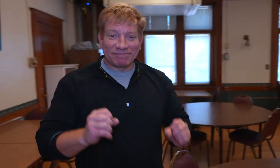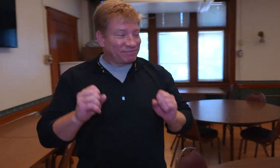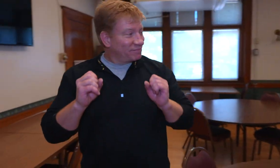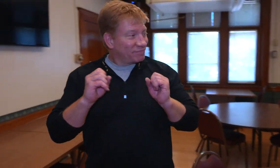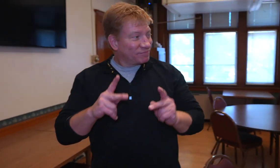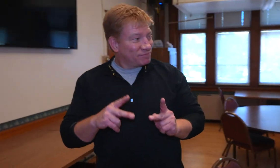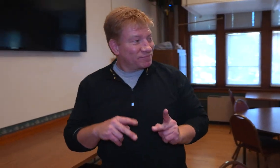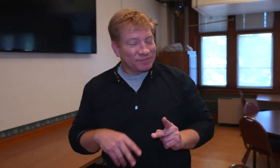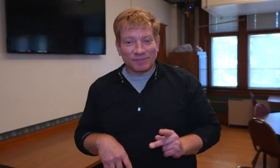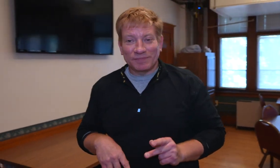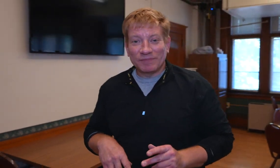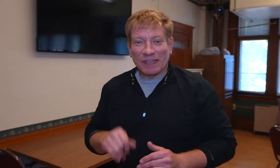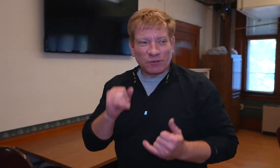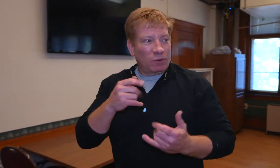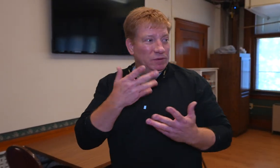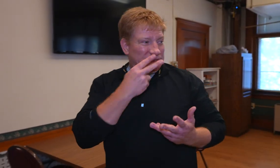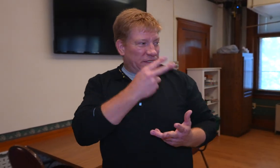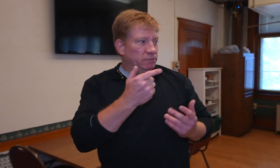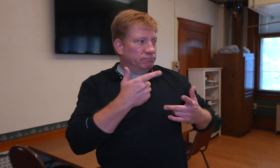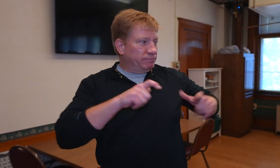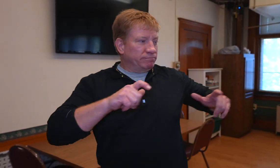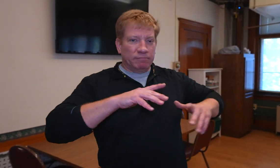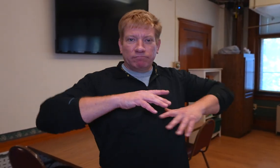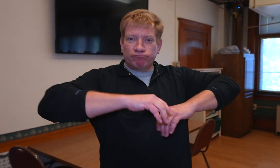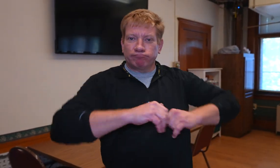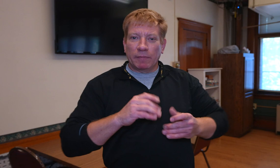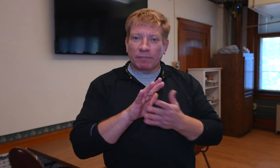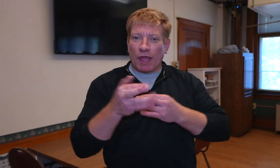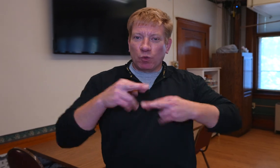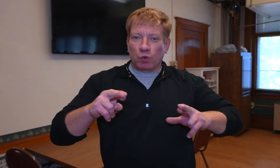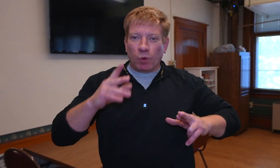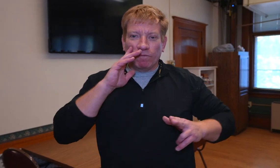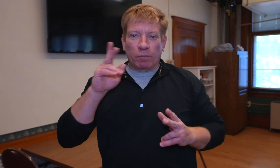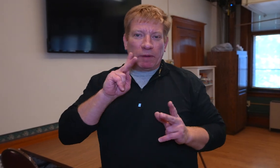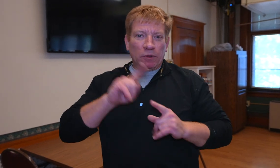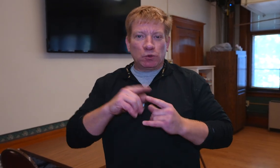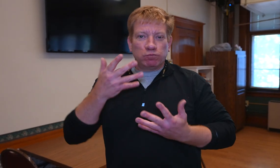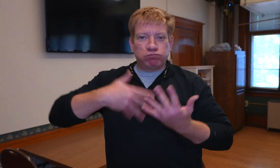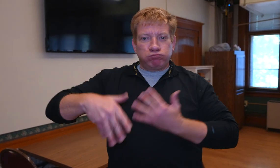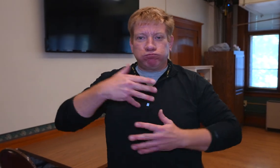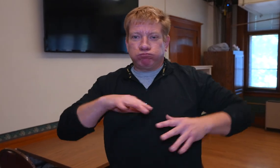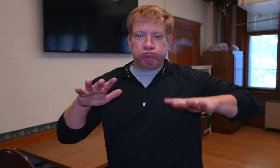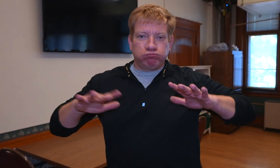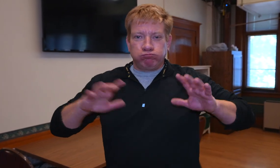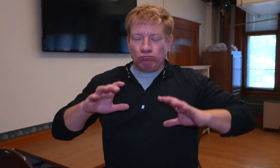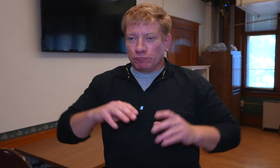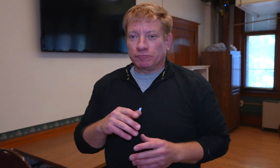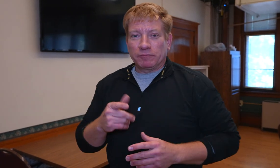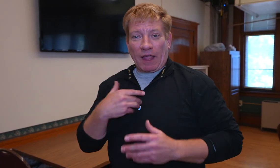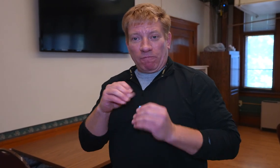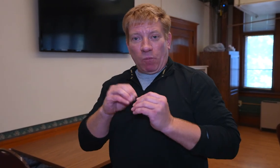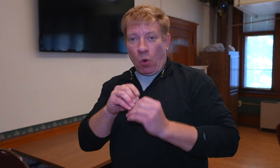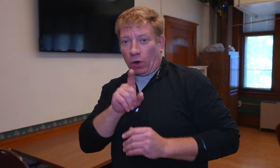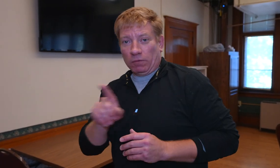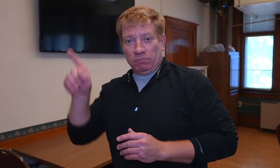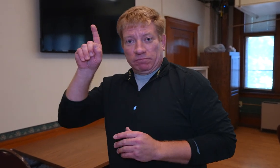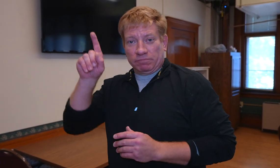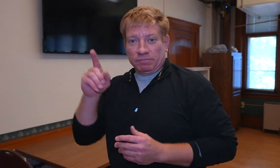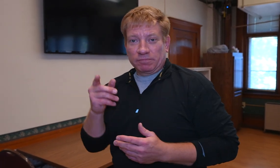Okay, so you can see there’s a lot of space. There’s room for people to socialize and chat. There’s more to show you upstairs.